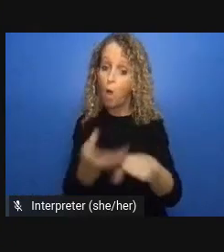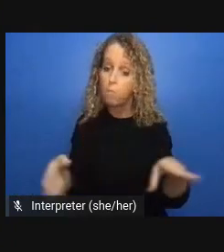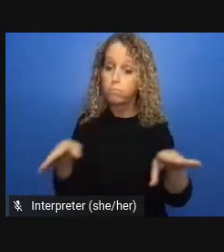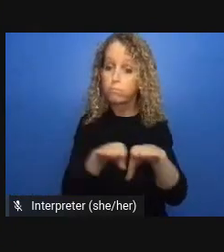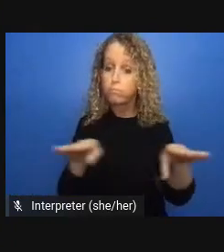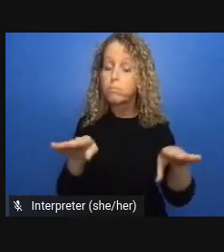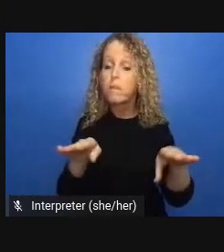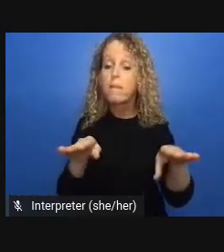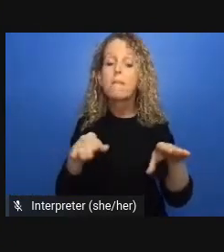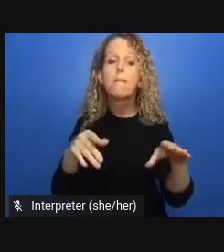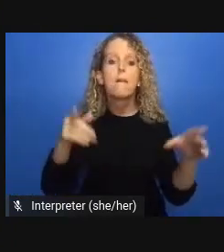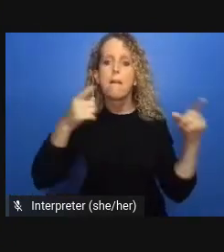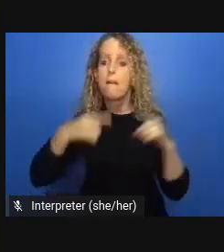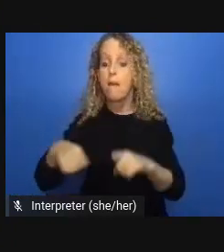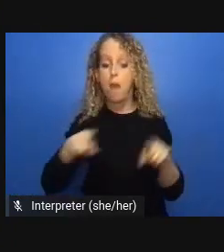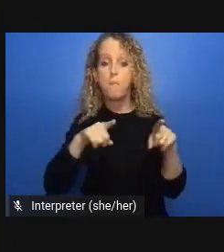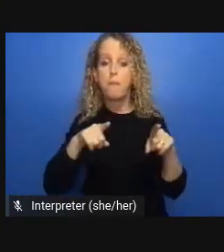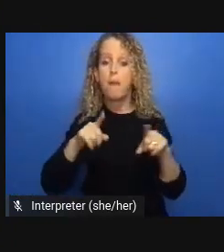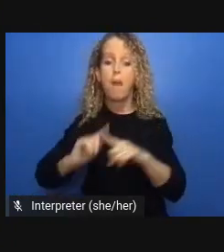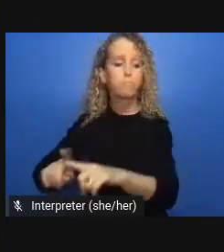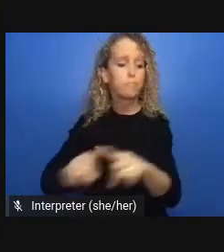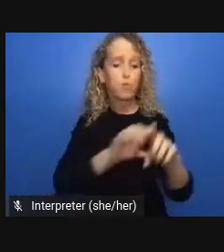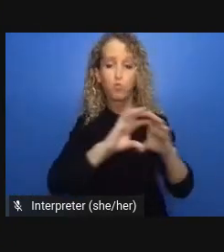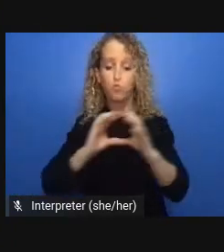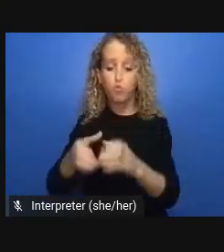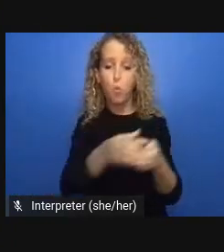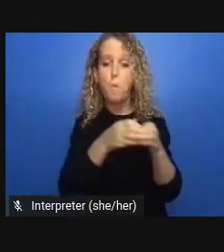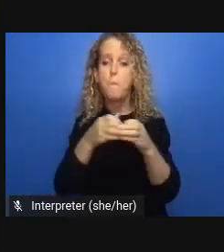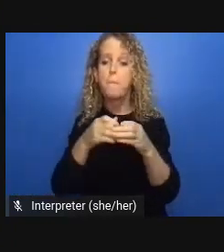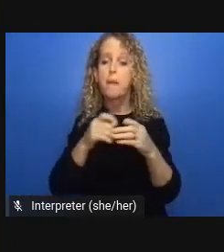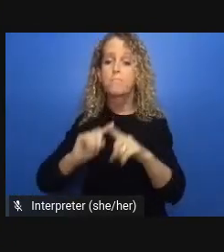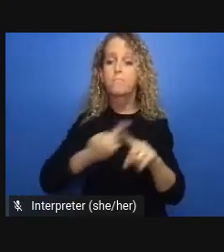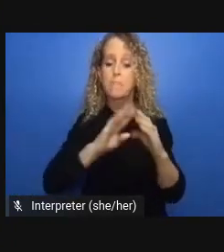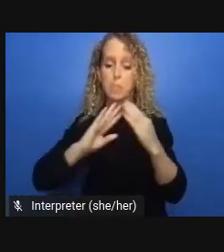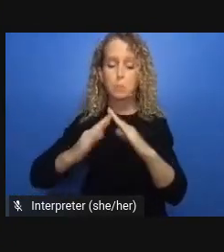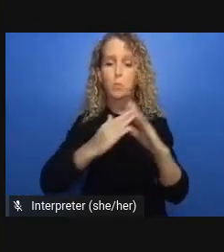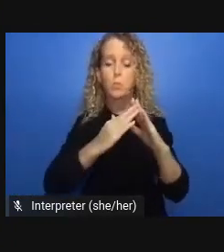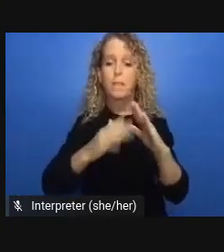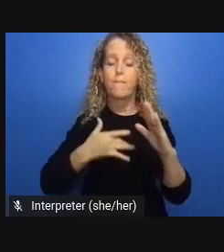the Q &A, but I just want to note that really the core of those recommendations had to do